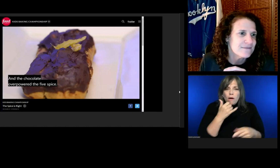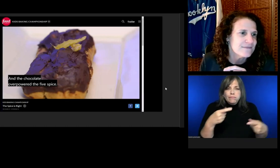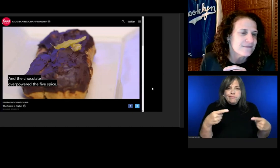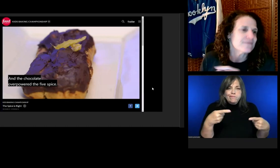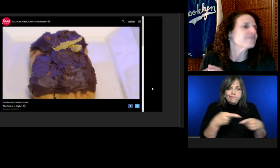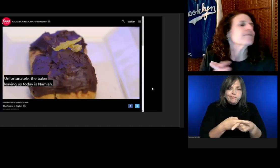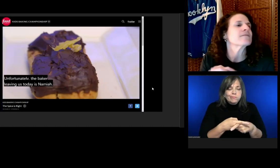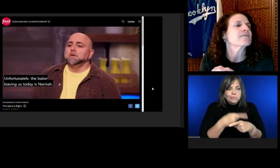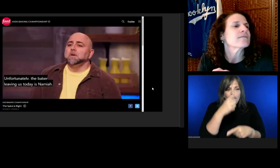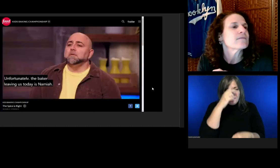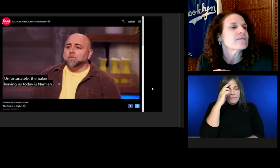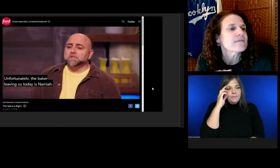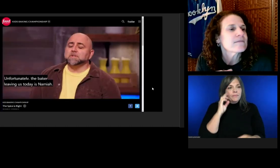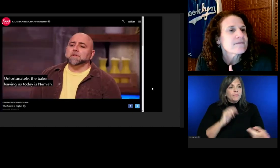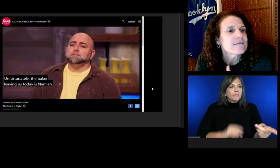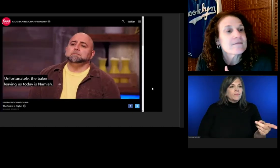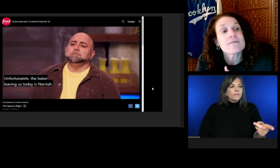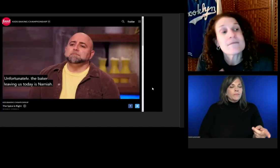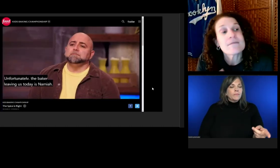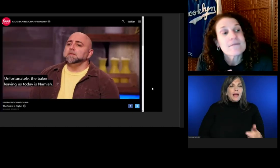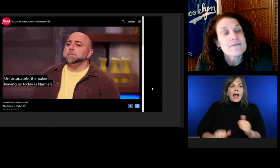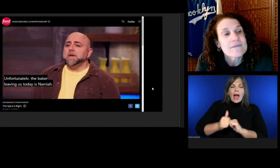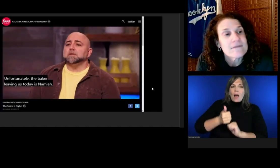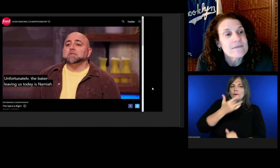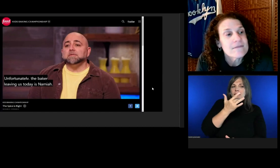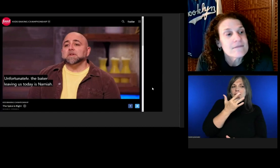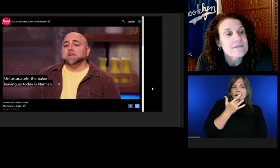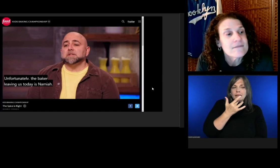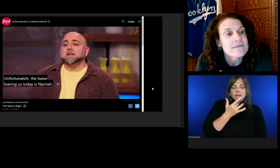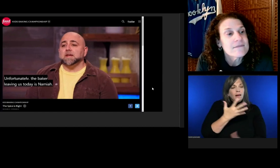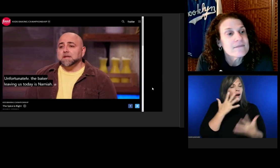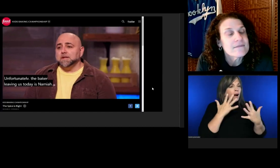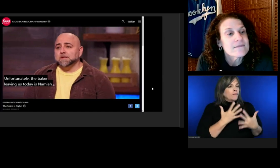The five spice? Unfortunately the baker leaving us today is...